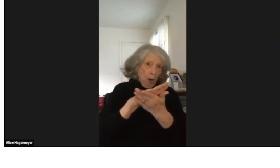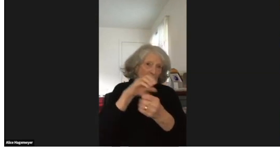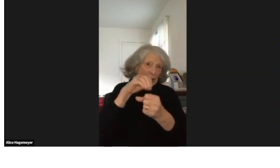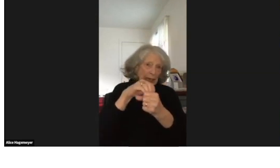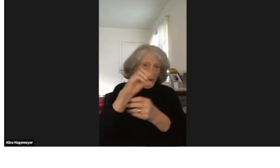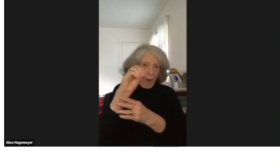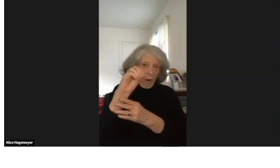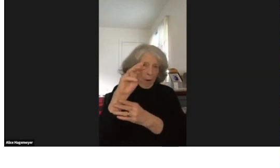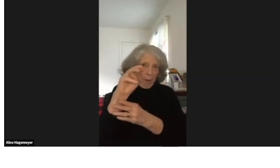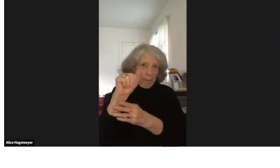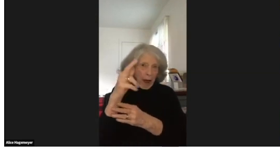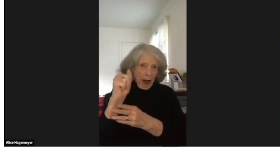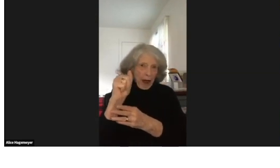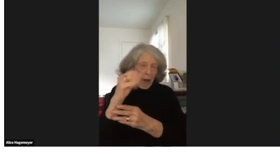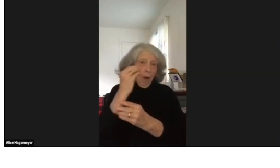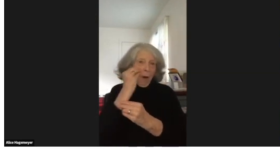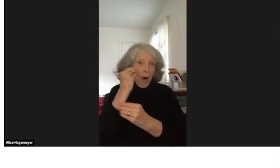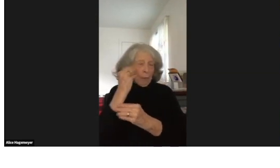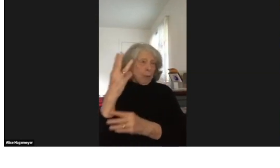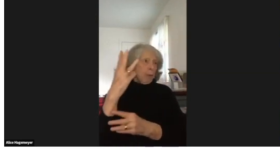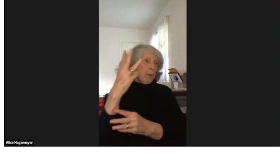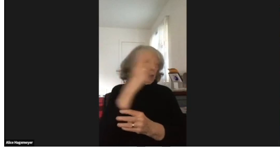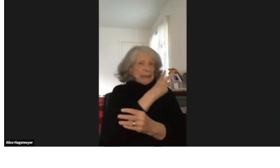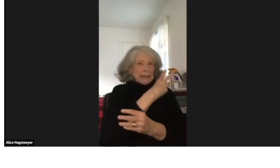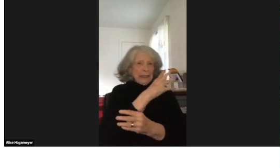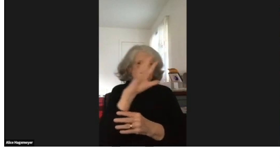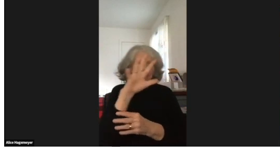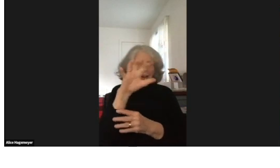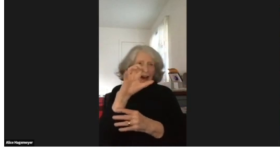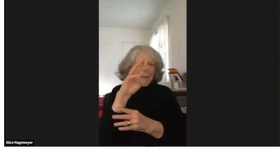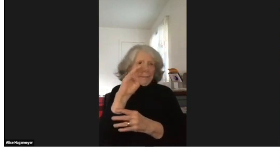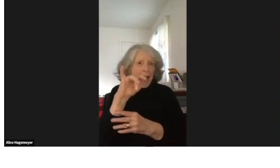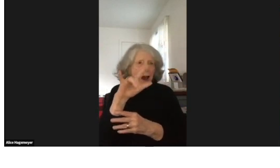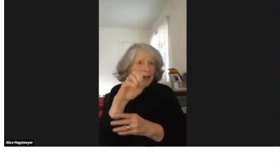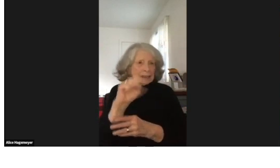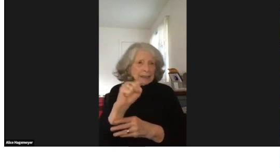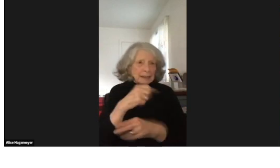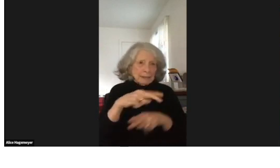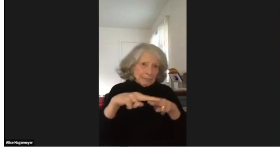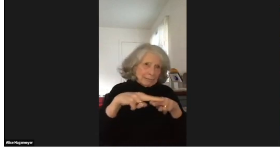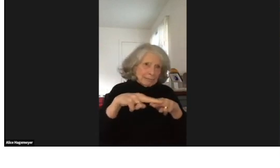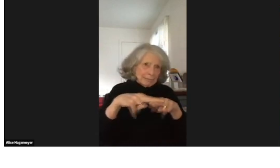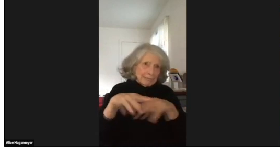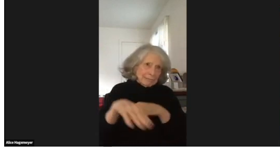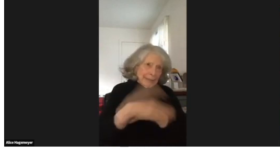I lived in Nebraska and I went to the school in Omaha.